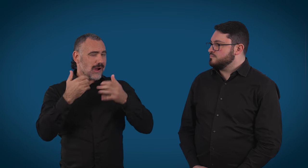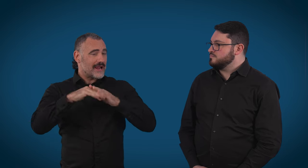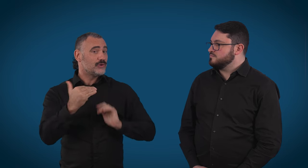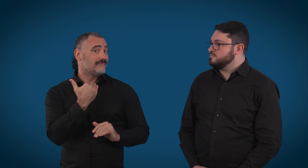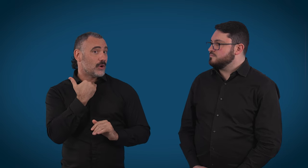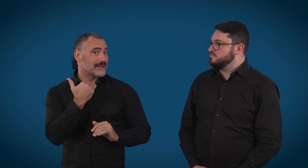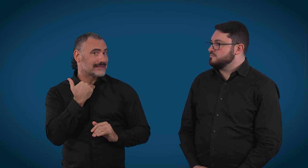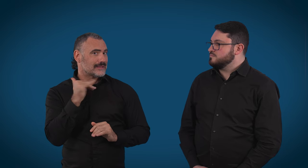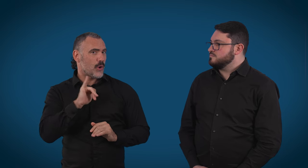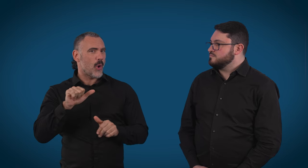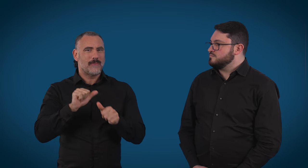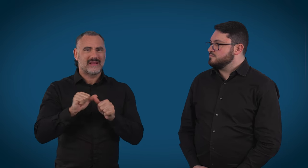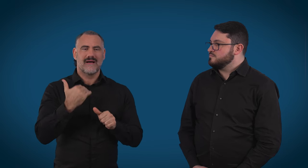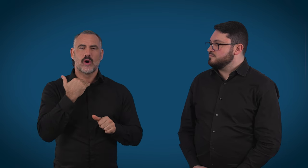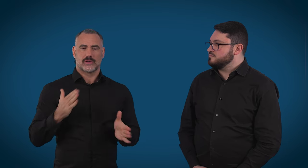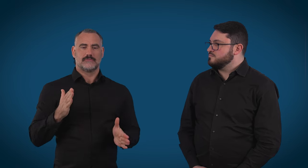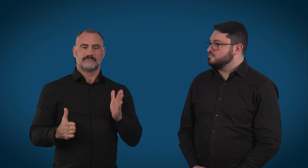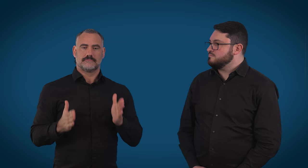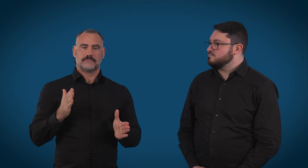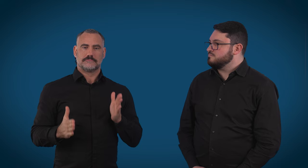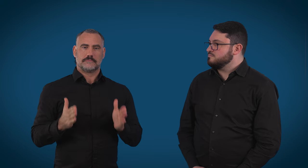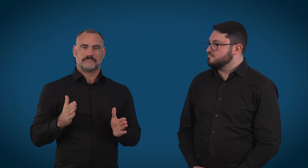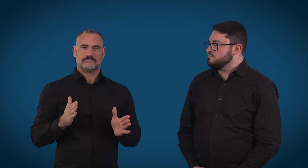talk like a robot? How does that work?